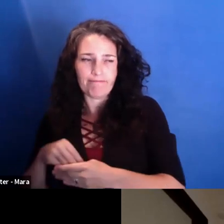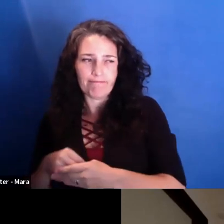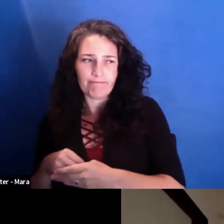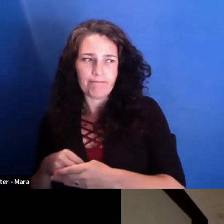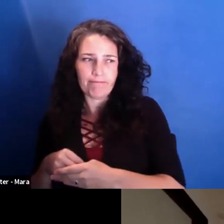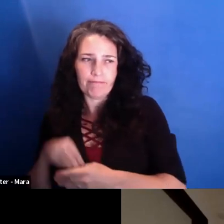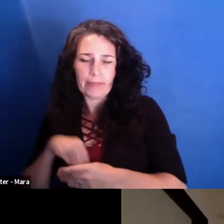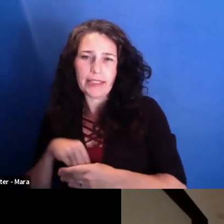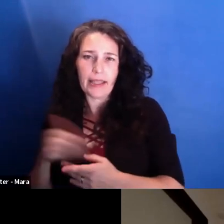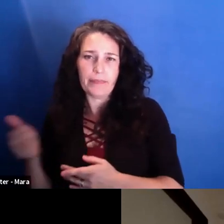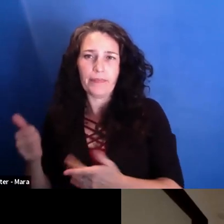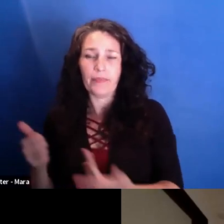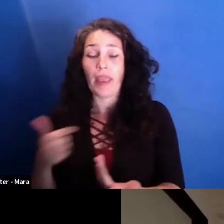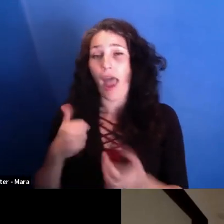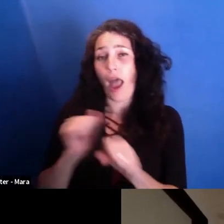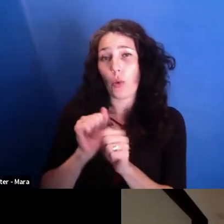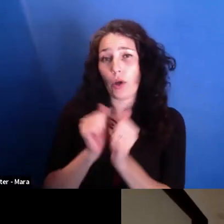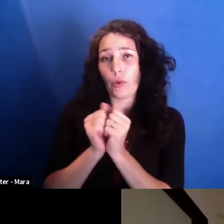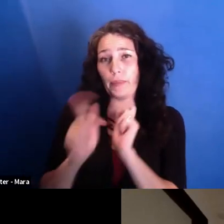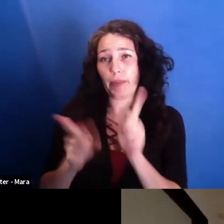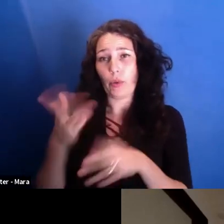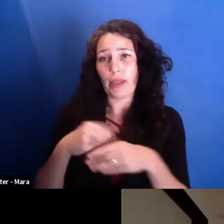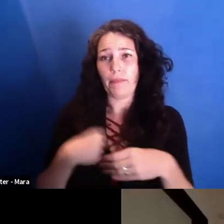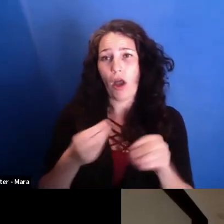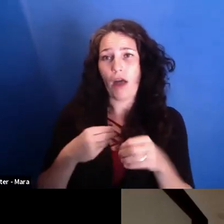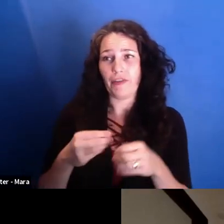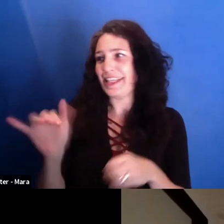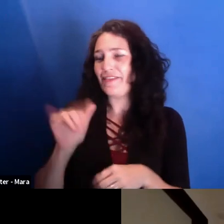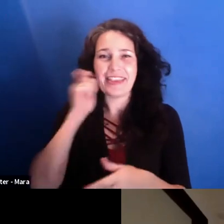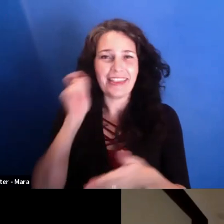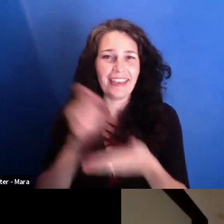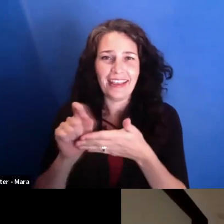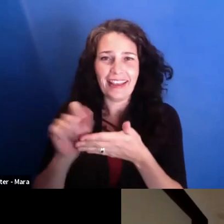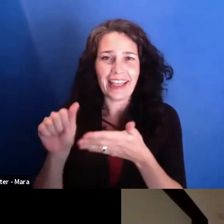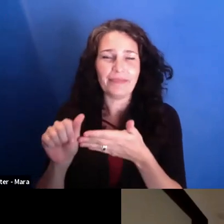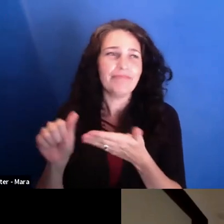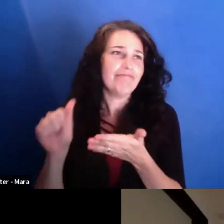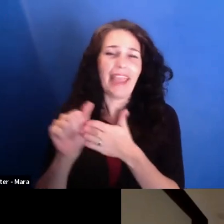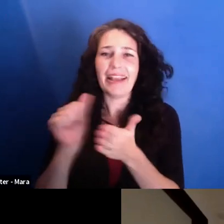even with the accountant. I bring everybody in, we screen, and I listen to everything.